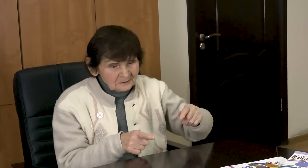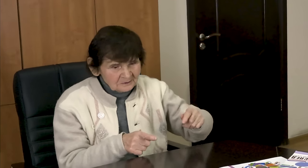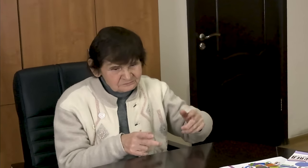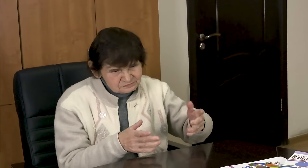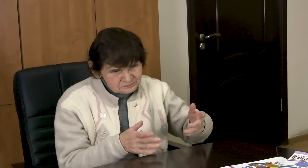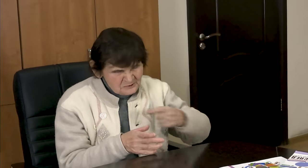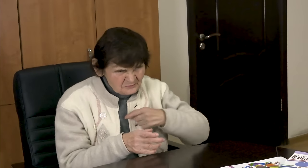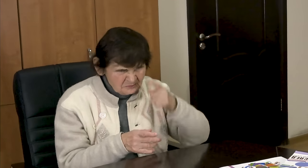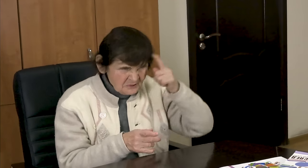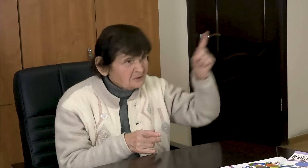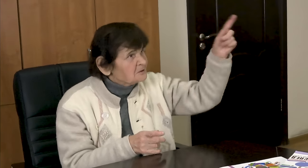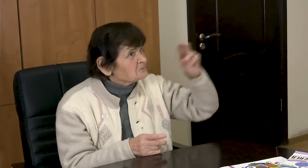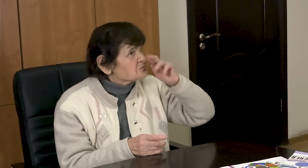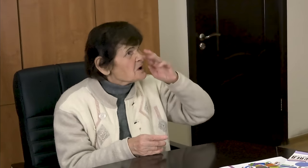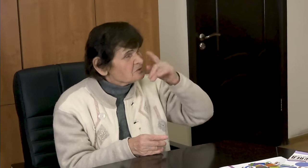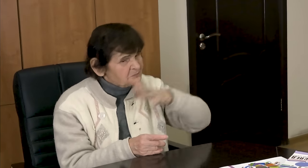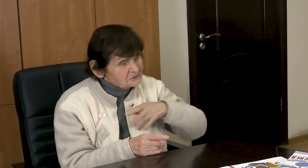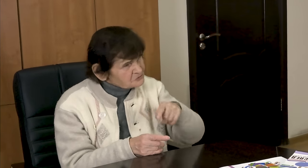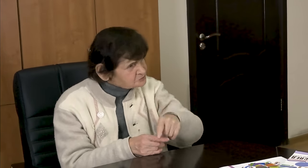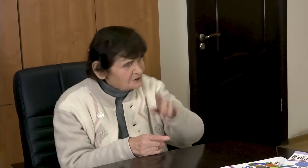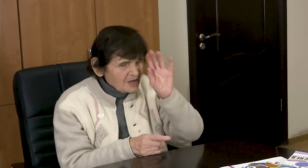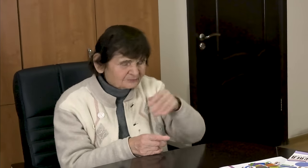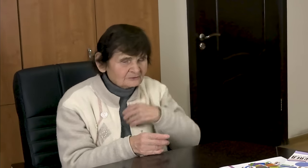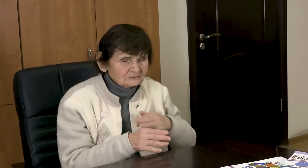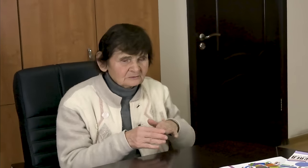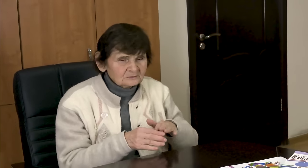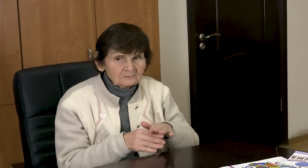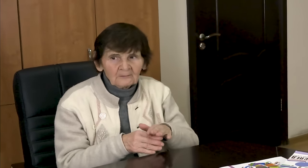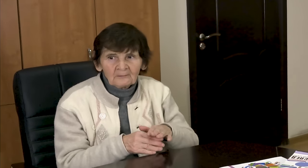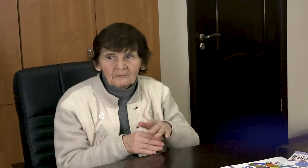I needed to go higher, but I decided that this was the wrong way. And she walked past the flags.